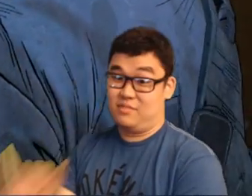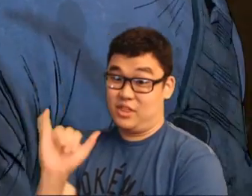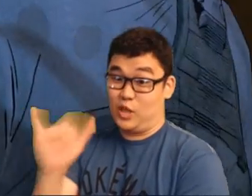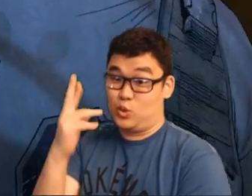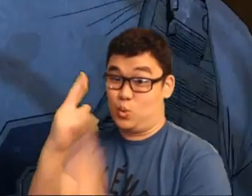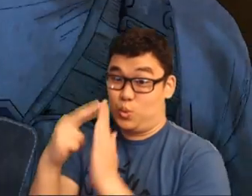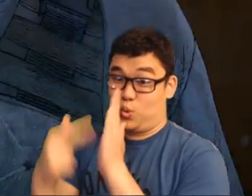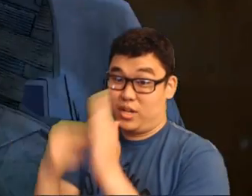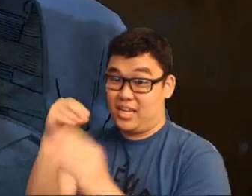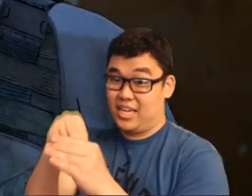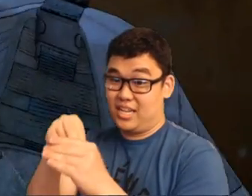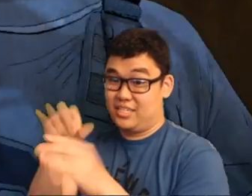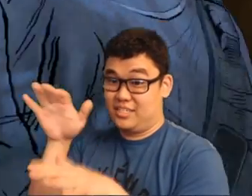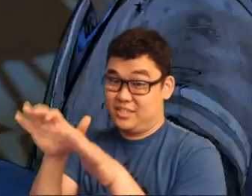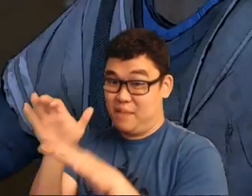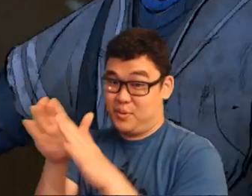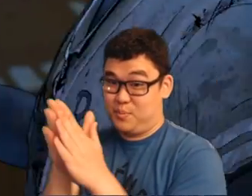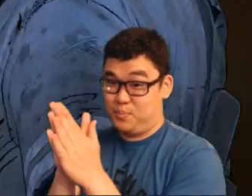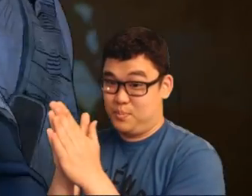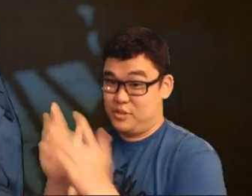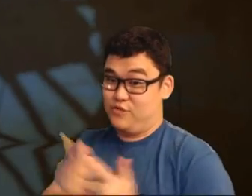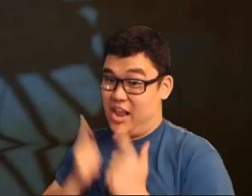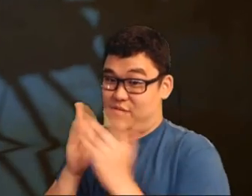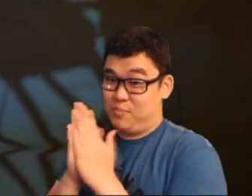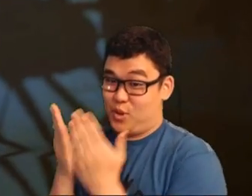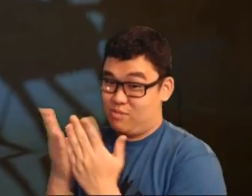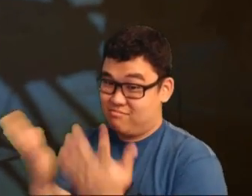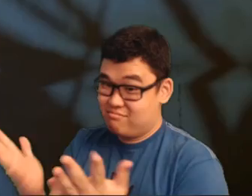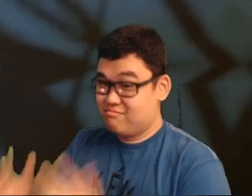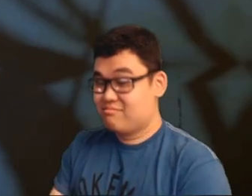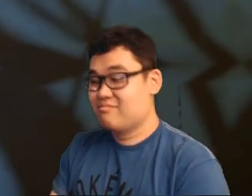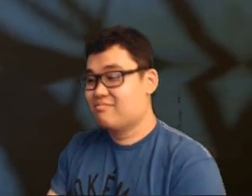There's a rule in a zombie survival book.